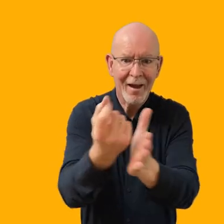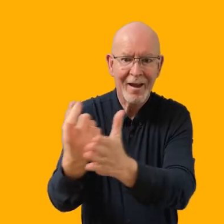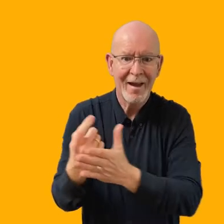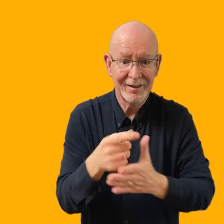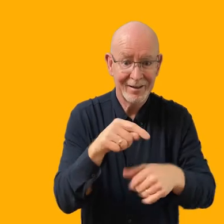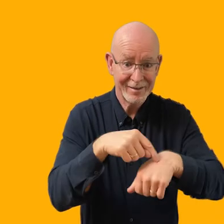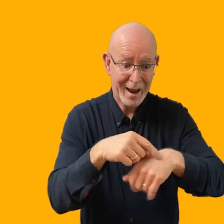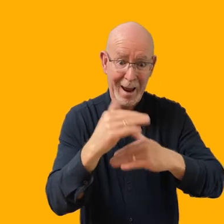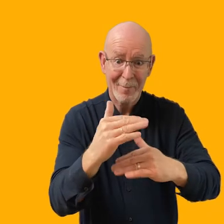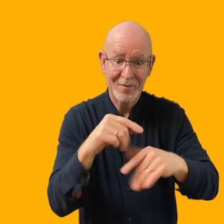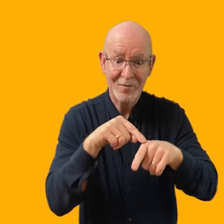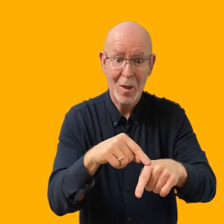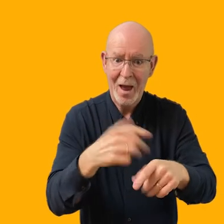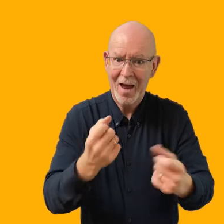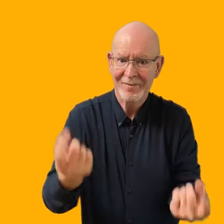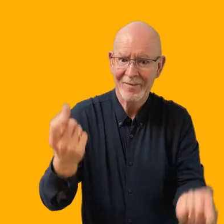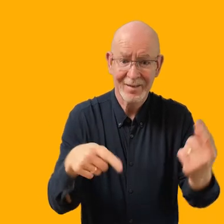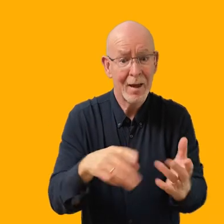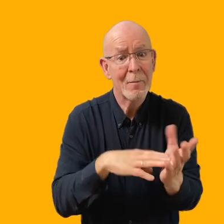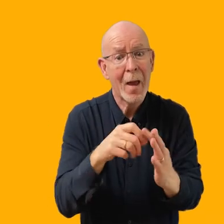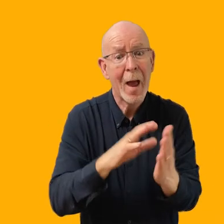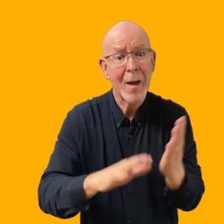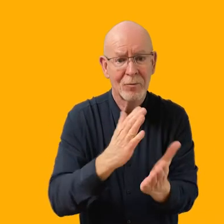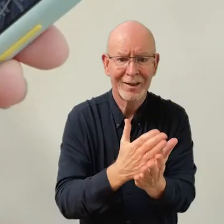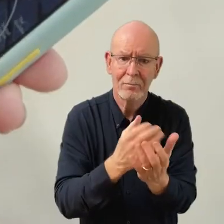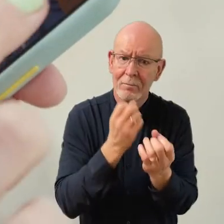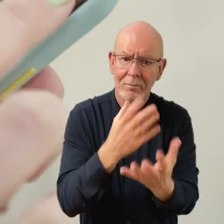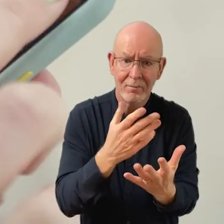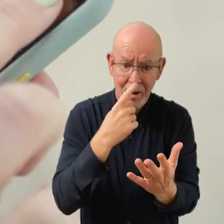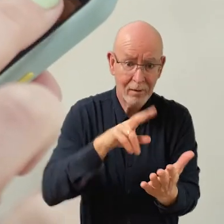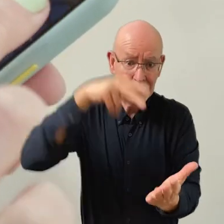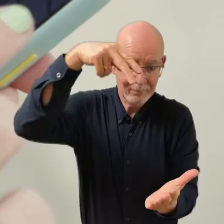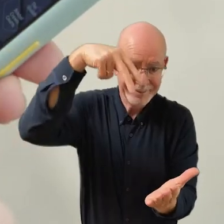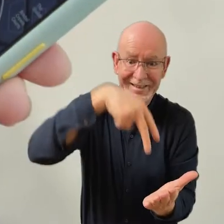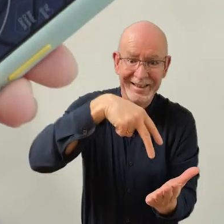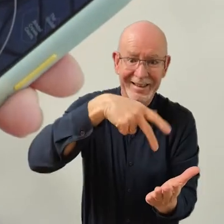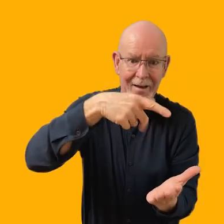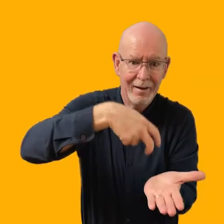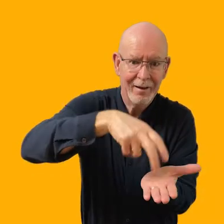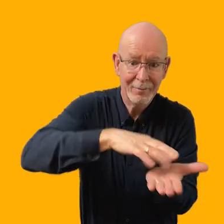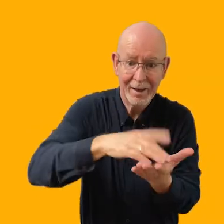within that time period. The mapping is extremely accurate as it's drawn from aerial photography. It means you can highlight things